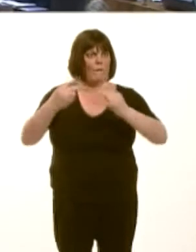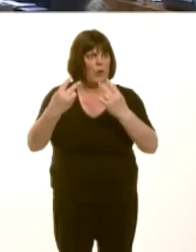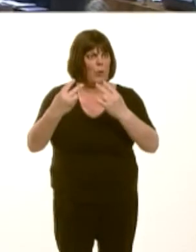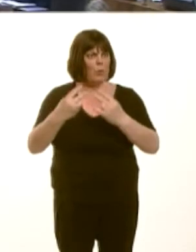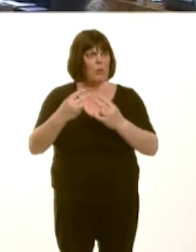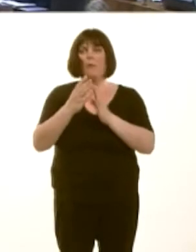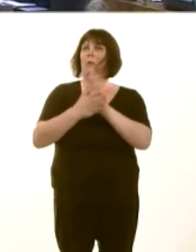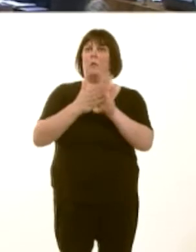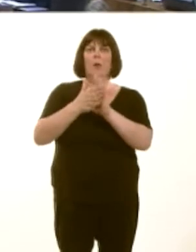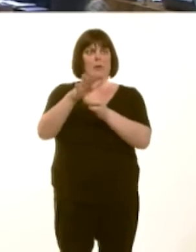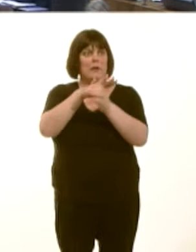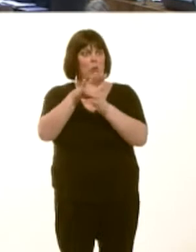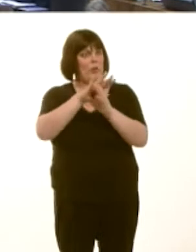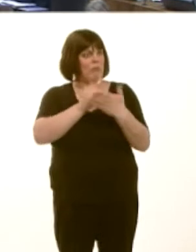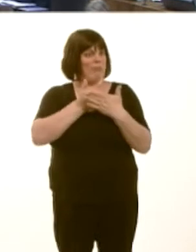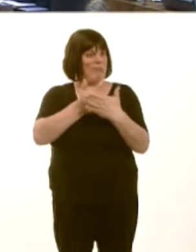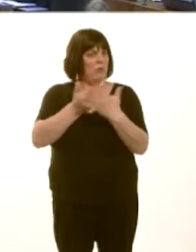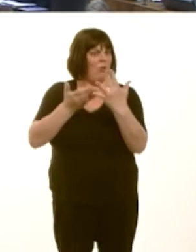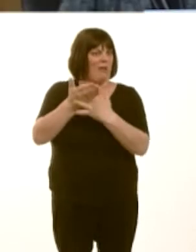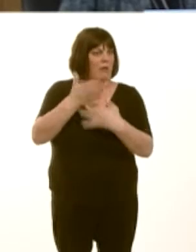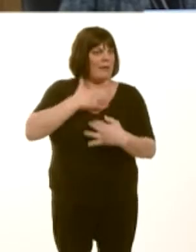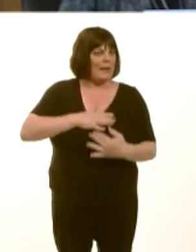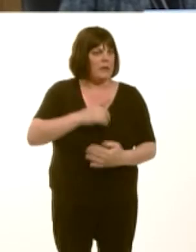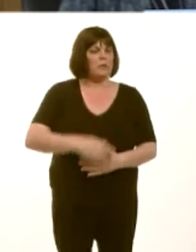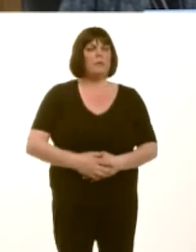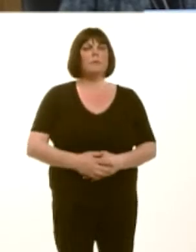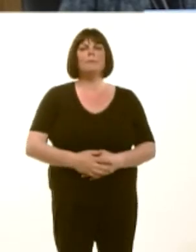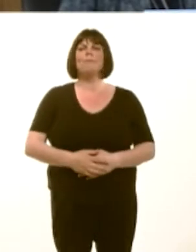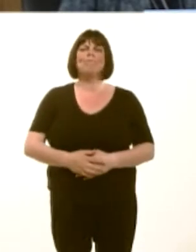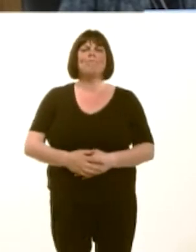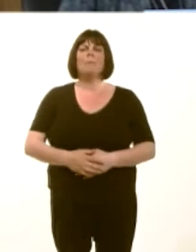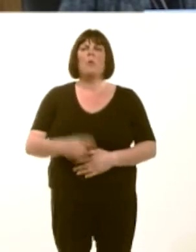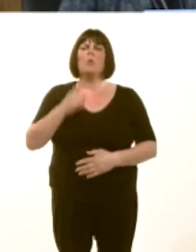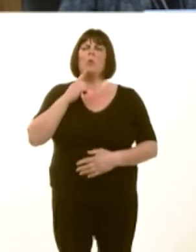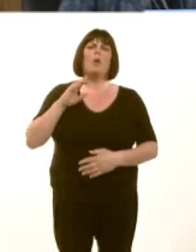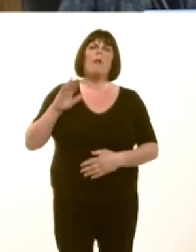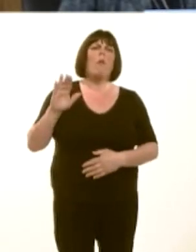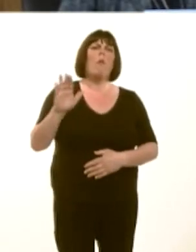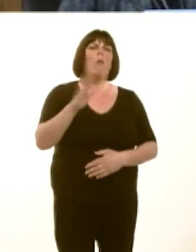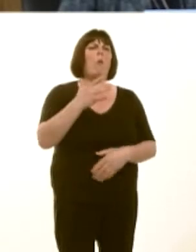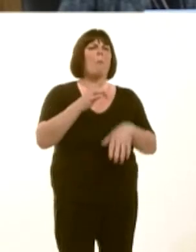Carwyn Jones: Nid yw pob person proffesiynol wedi cefnogi safbwynt y BMA, ond dyna beth yw barn y BMA.